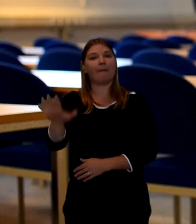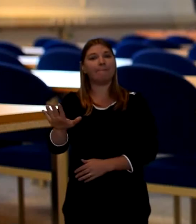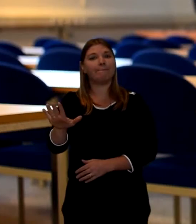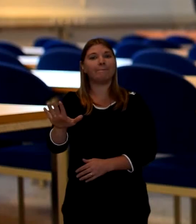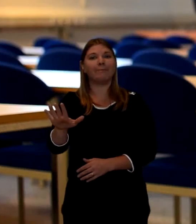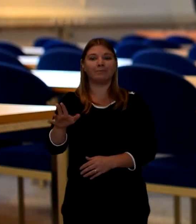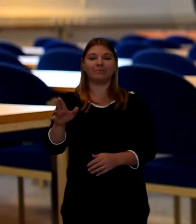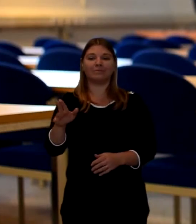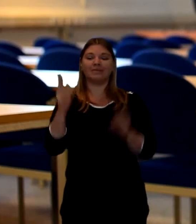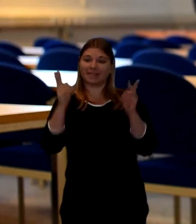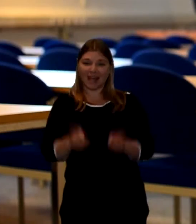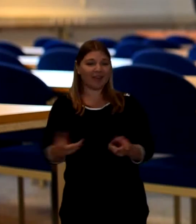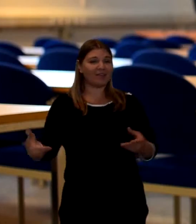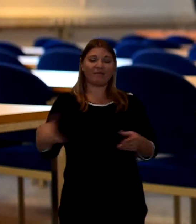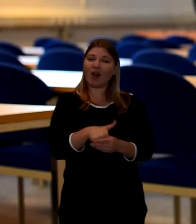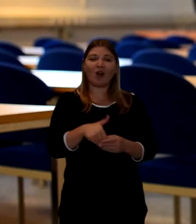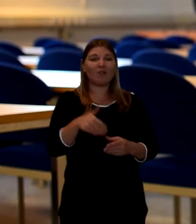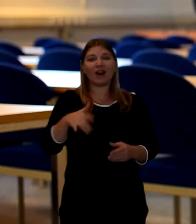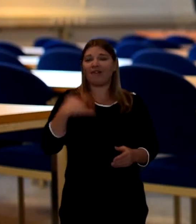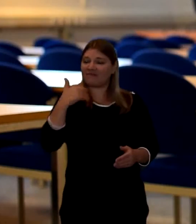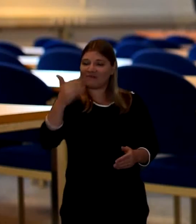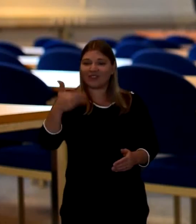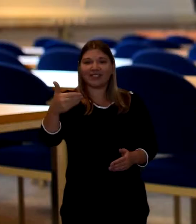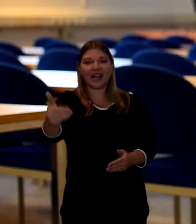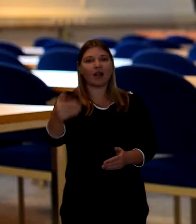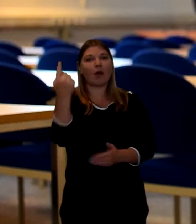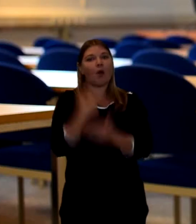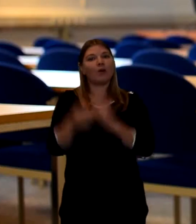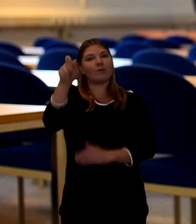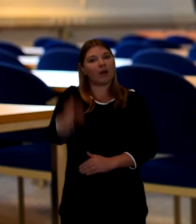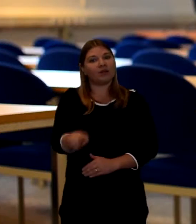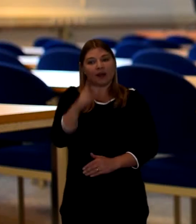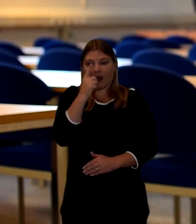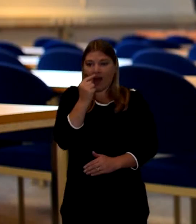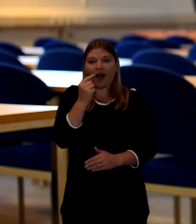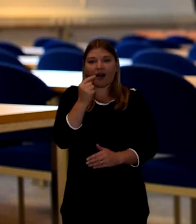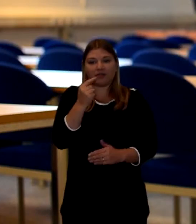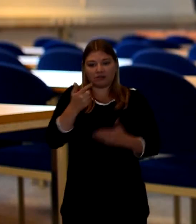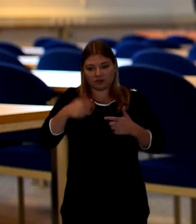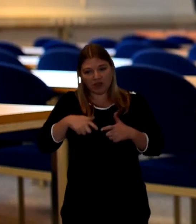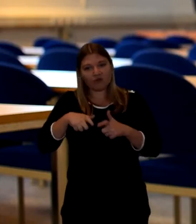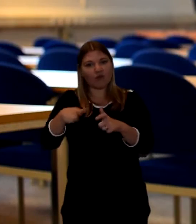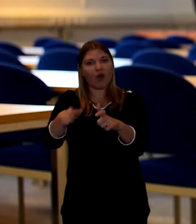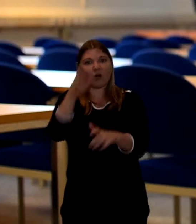And we have to accept that the only person who's allowed a longer morning period would be the wife